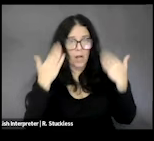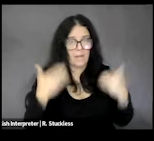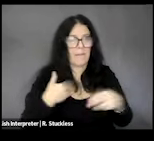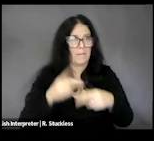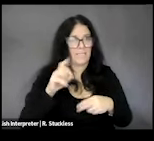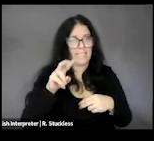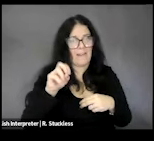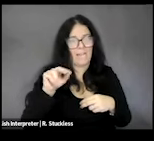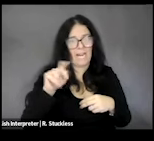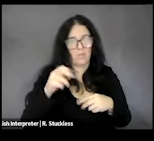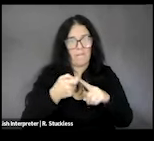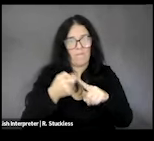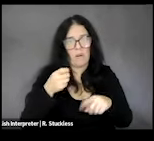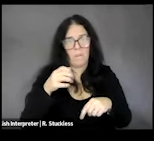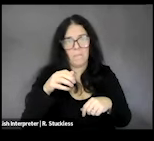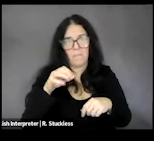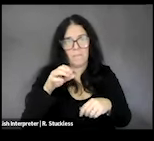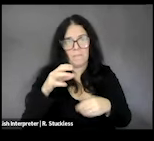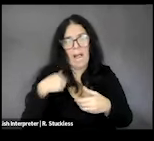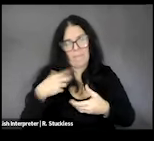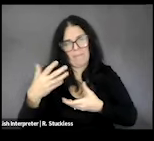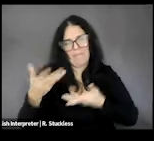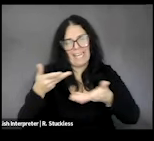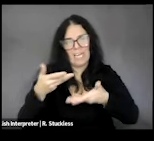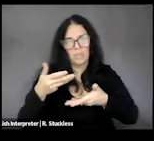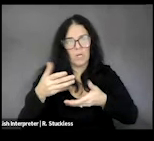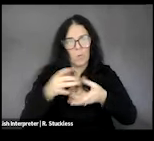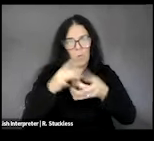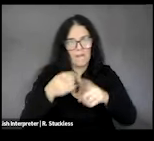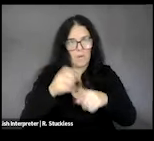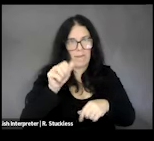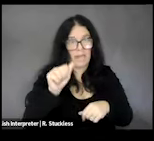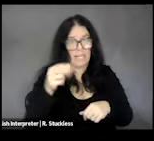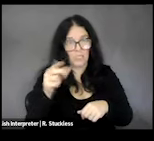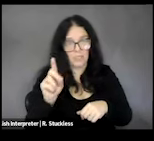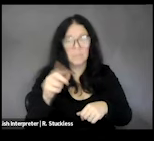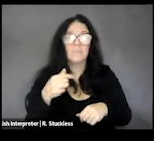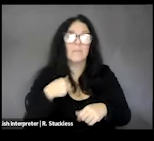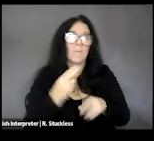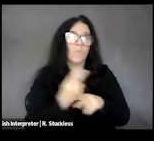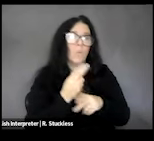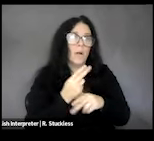in back in a high ponytail. I am wearing pink, half-frame glasses and a gray top. I am joined by